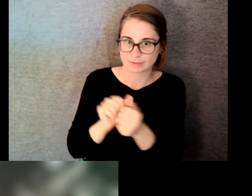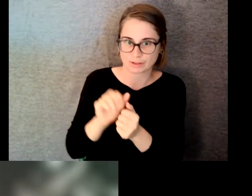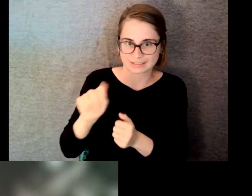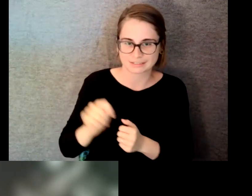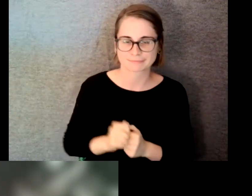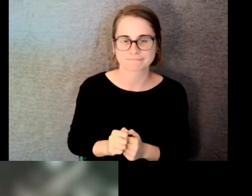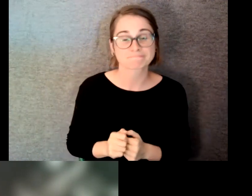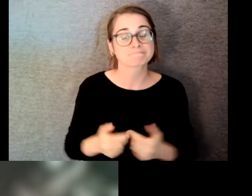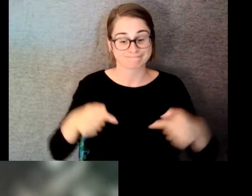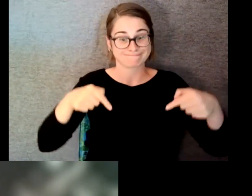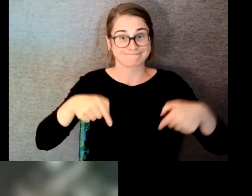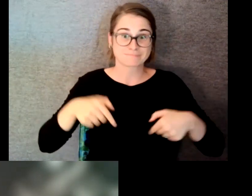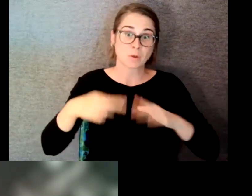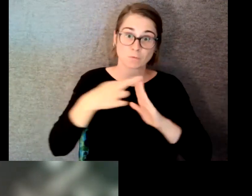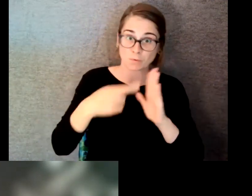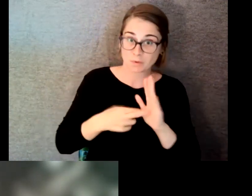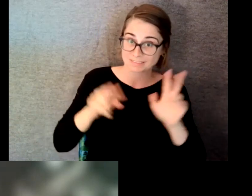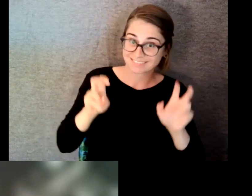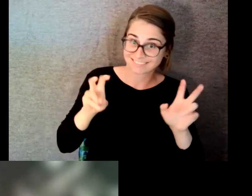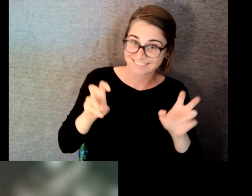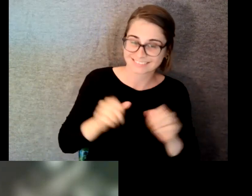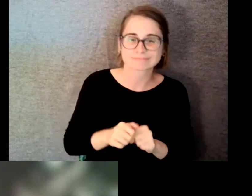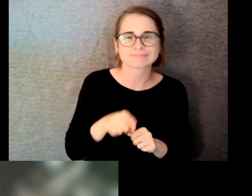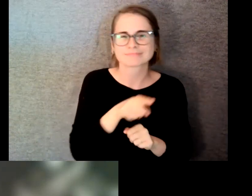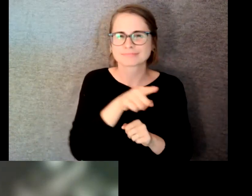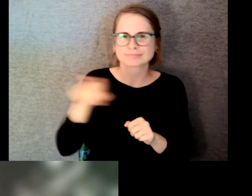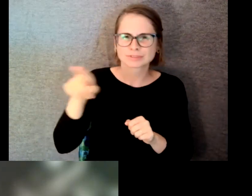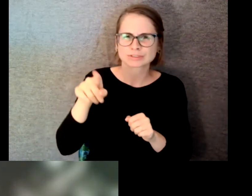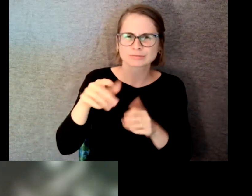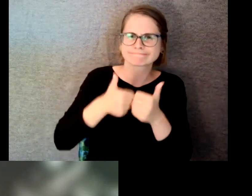if you're joining from a remote location and currently signed into your company's VPN we